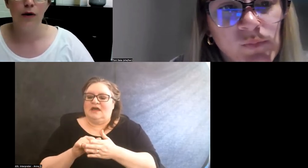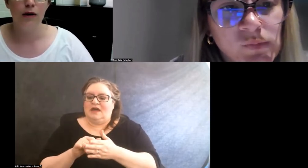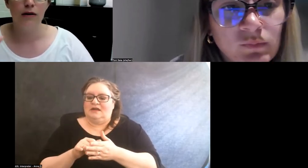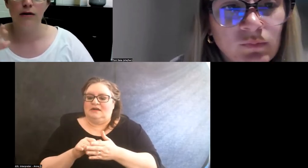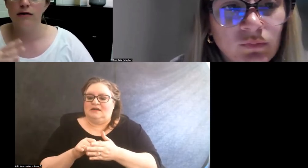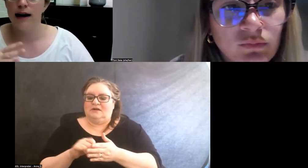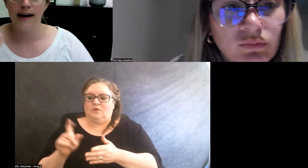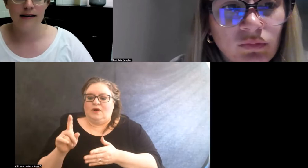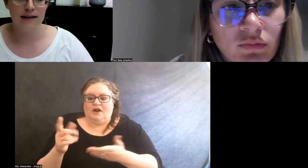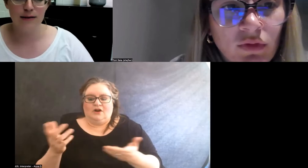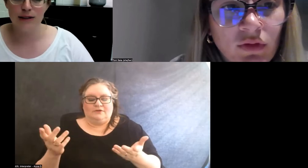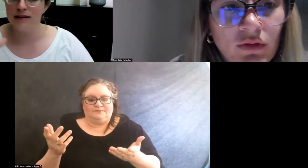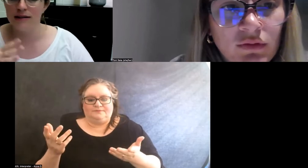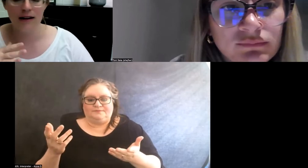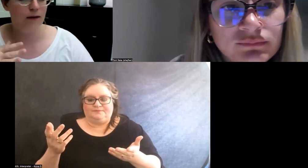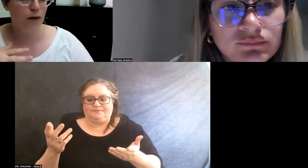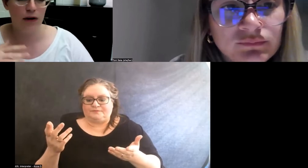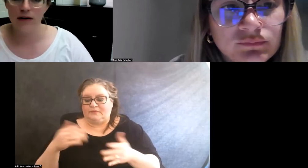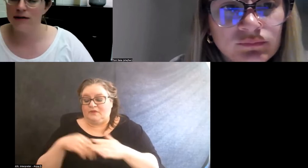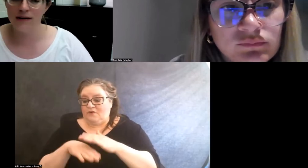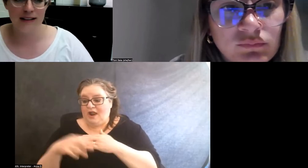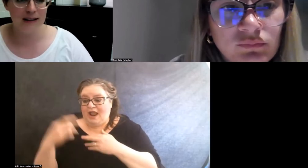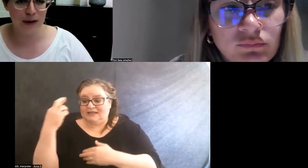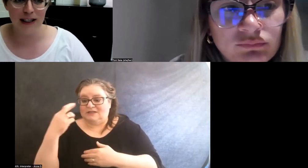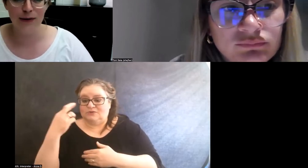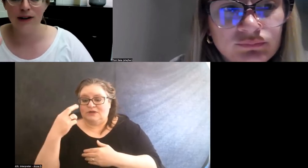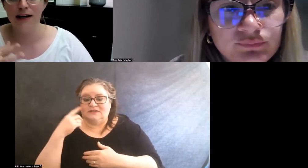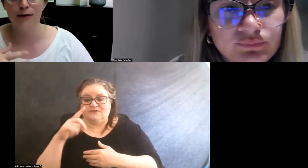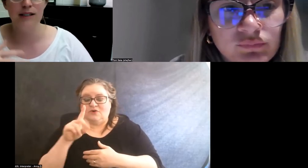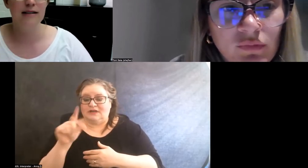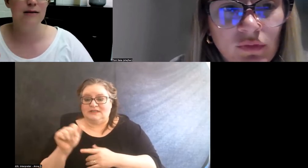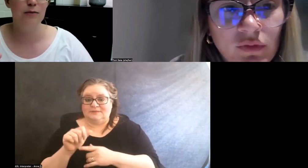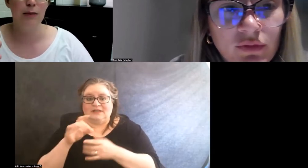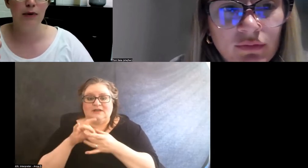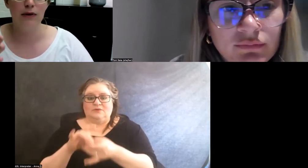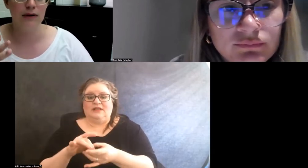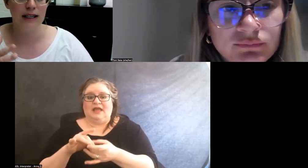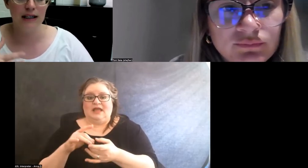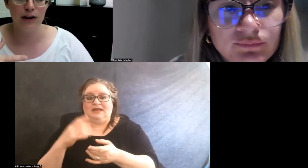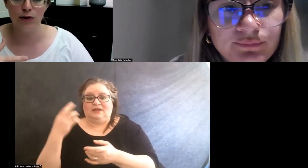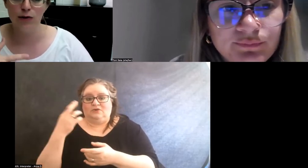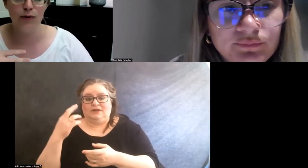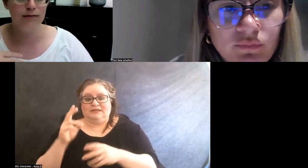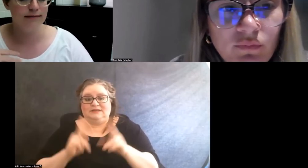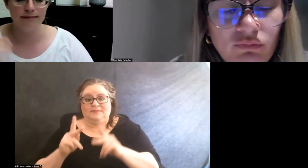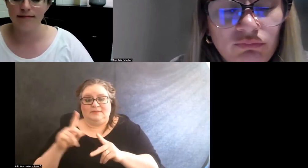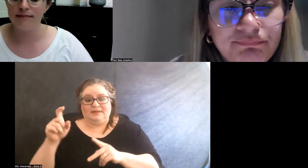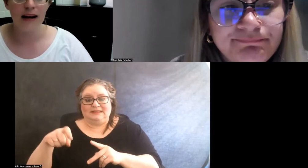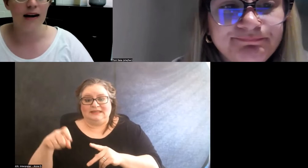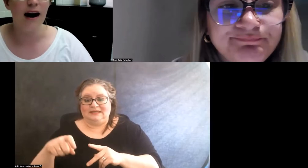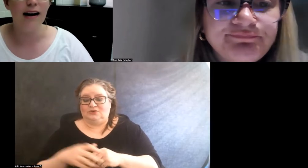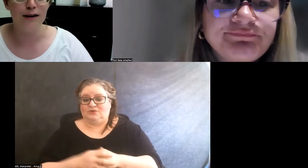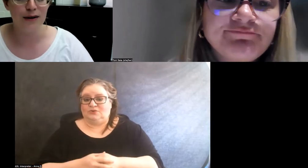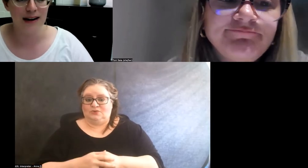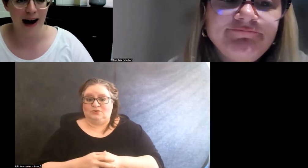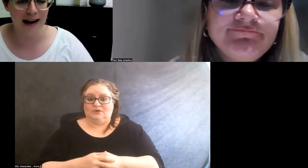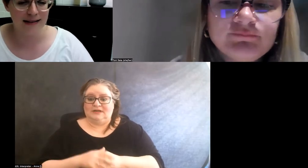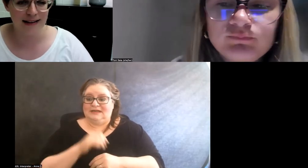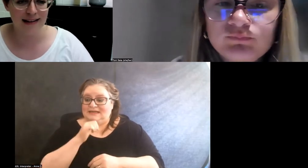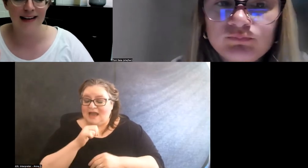for access reasons, like for disability related reasons, people need to not do the task.